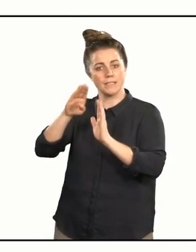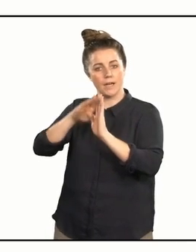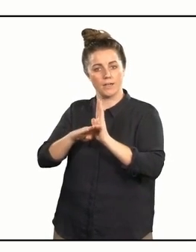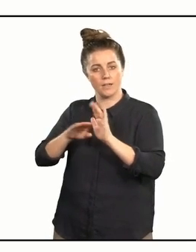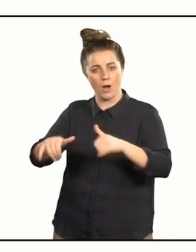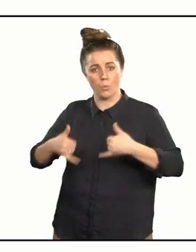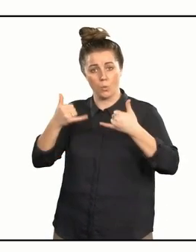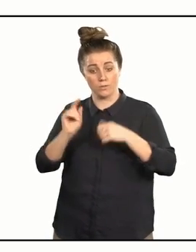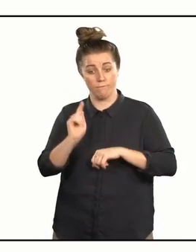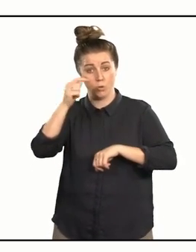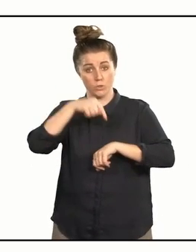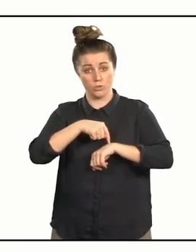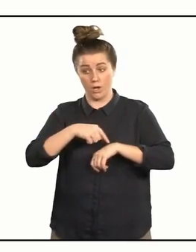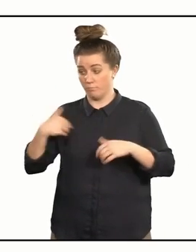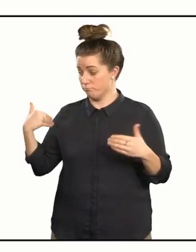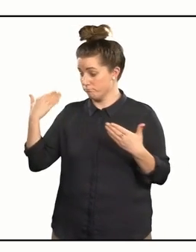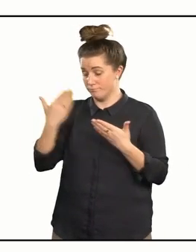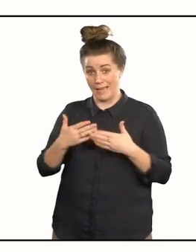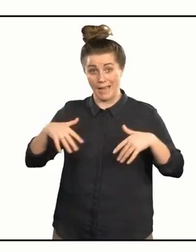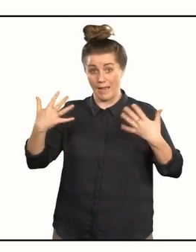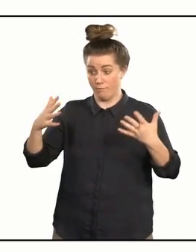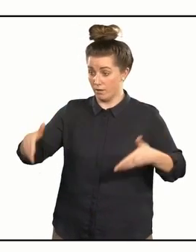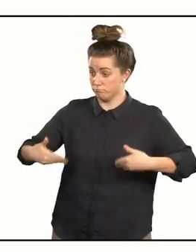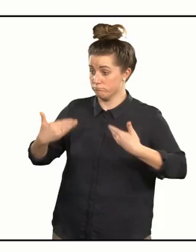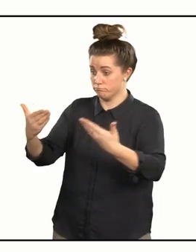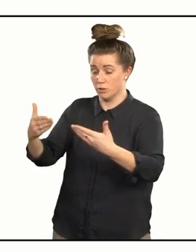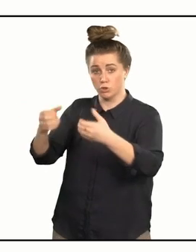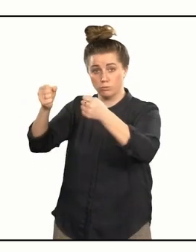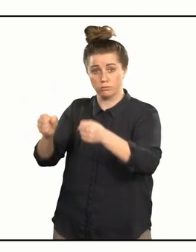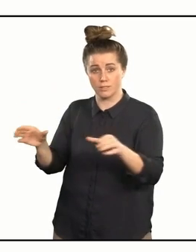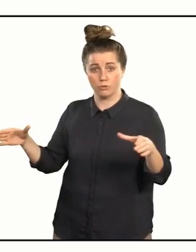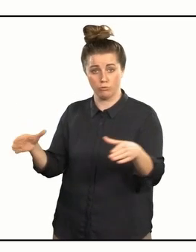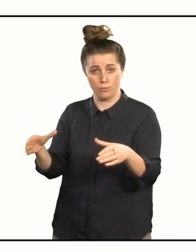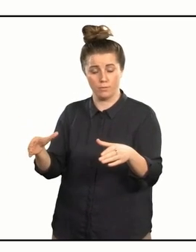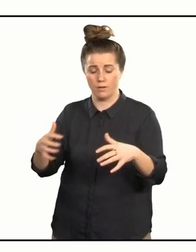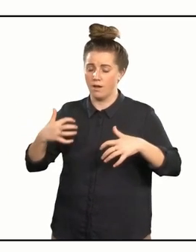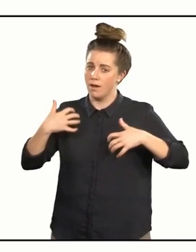It's the first time an award of its kind has been given to a prisoner group, which is really really exciting.